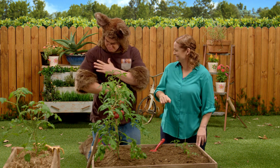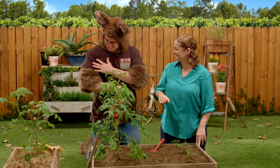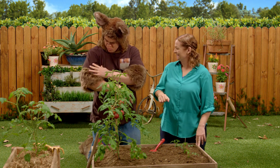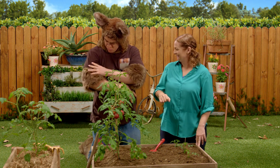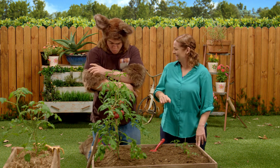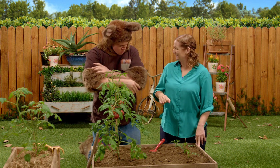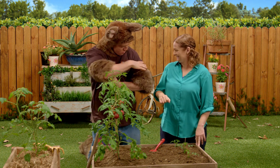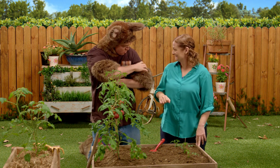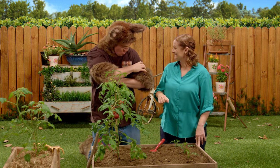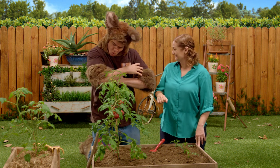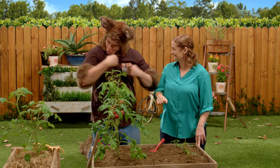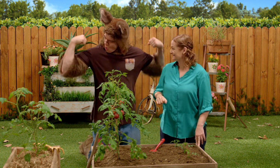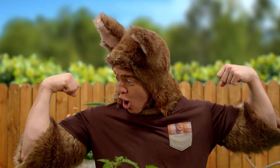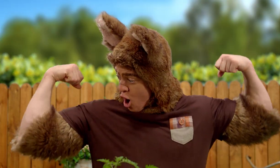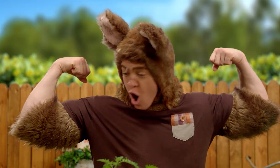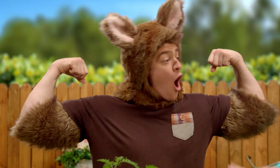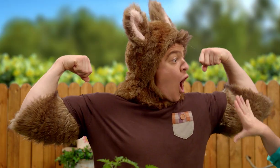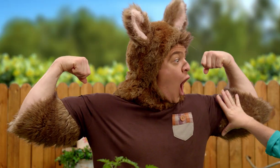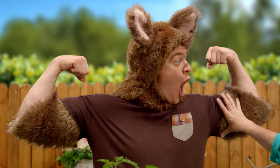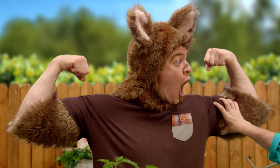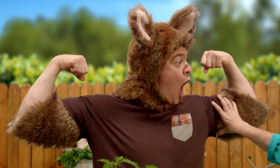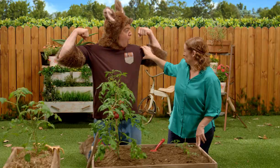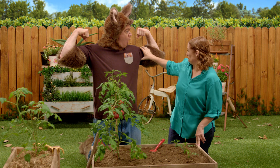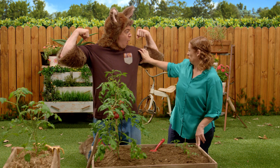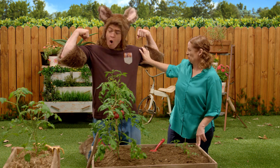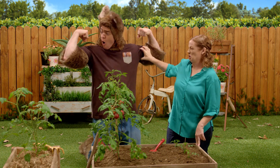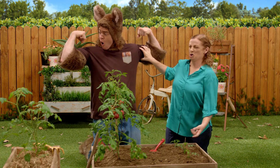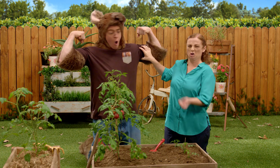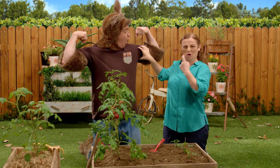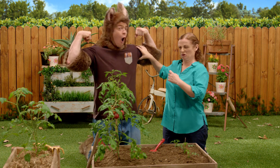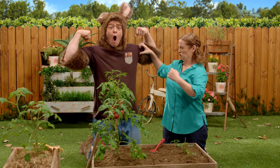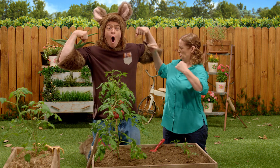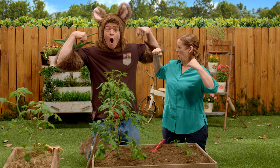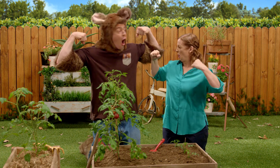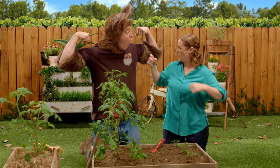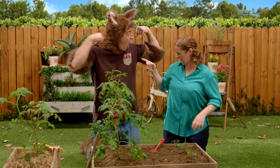Hold on, wow. I have. Possum yes,